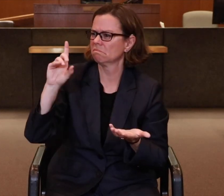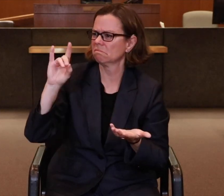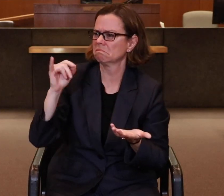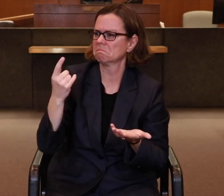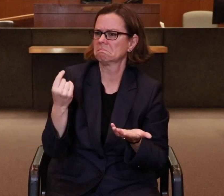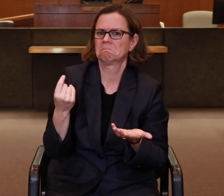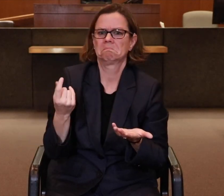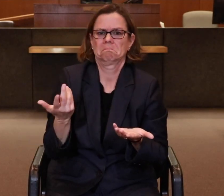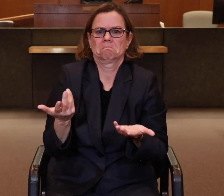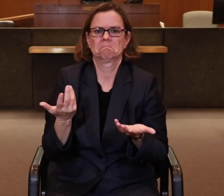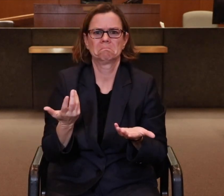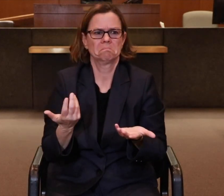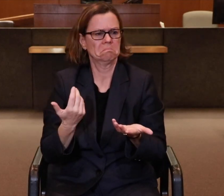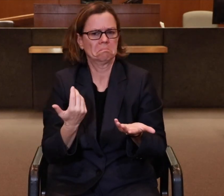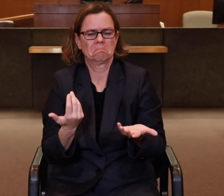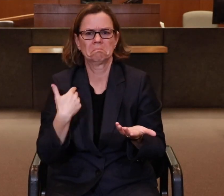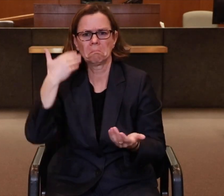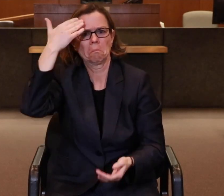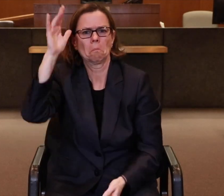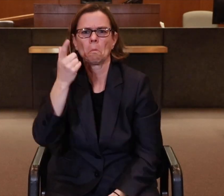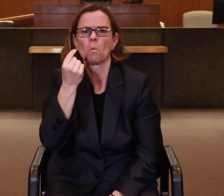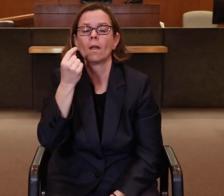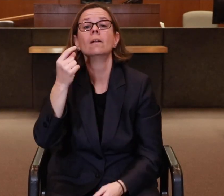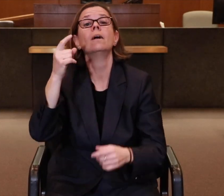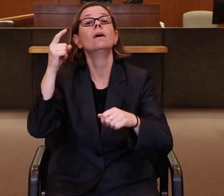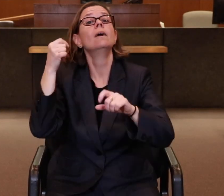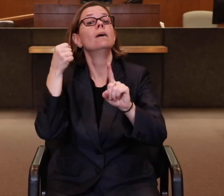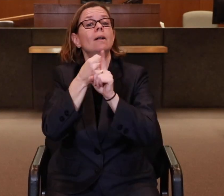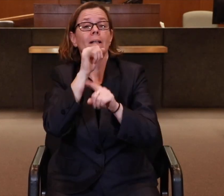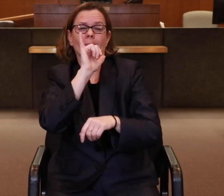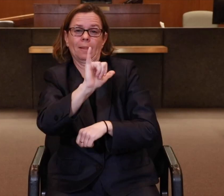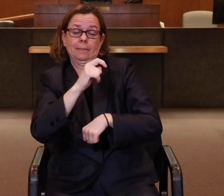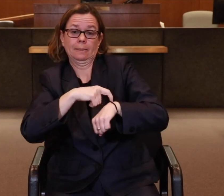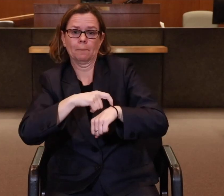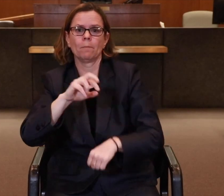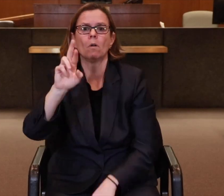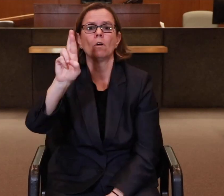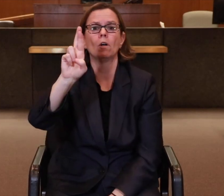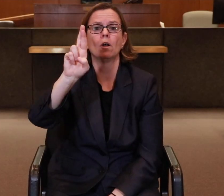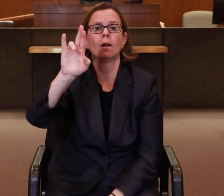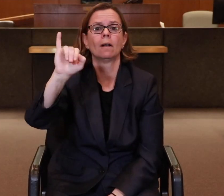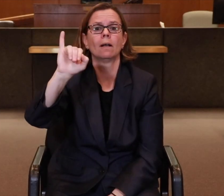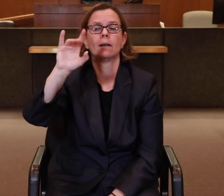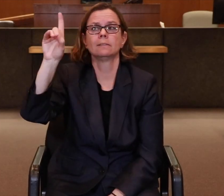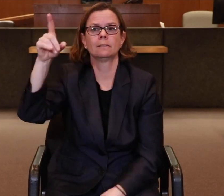because honestly, I didn’t know what a CDI did. Ironically, around that time, the Registry of Interpreters for the Deaf (RID)